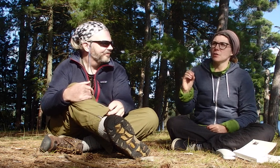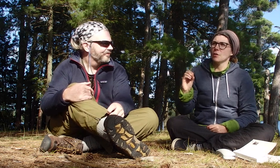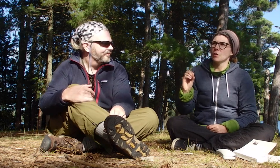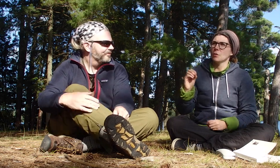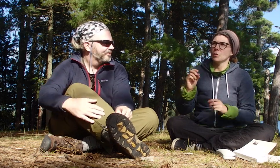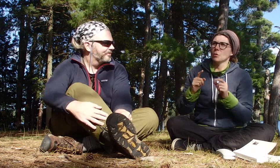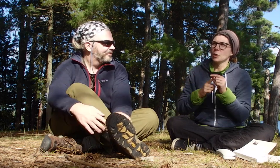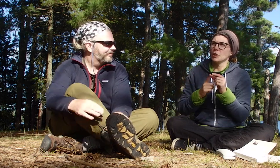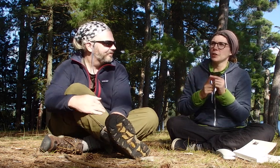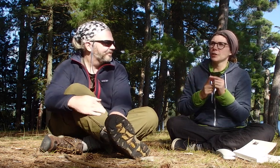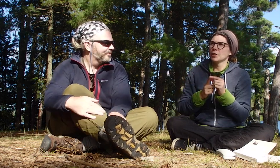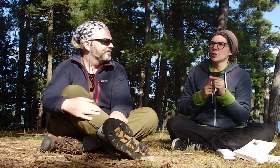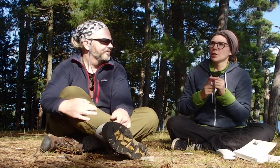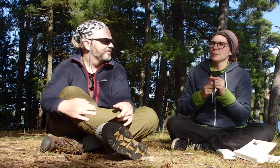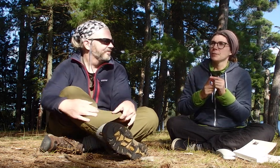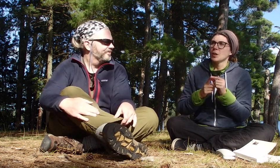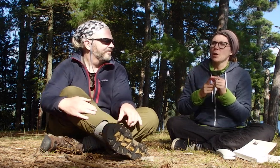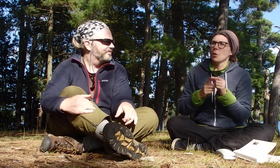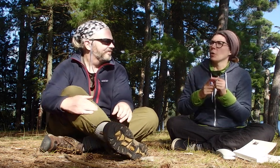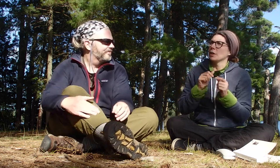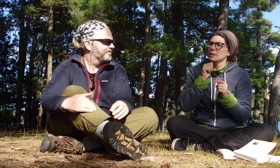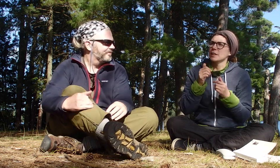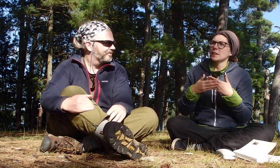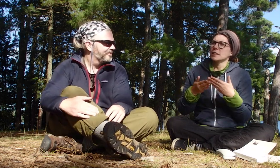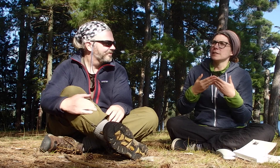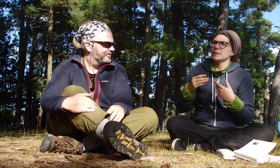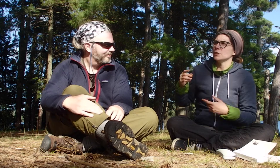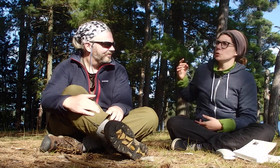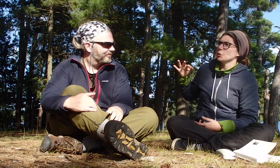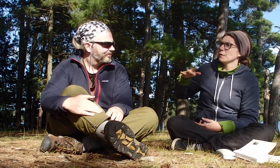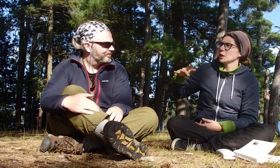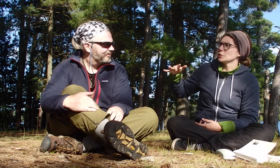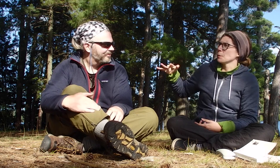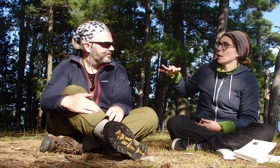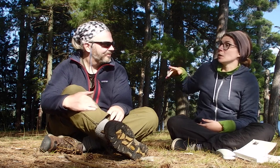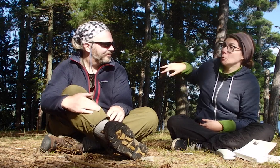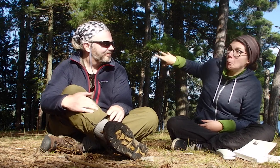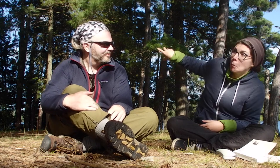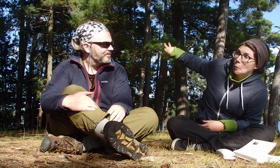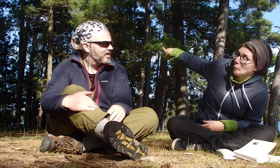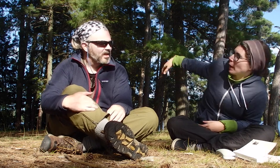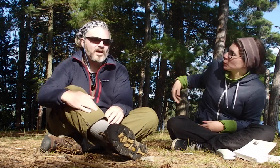no word or it's not easy to fingerspell backwards.